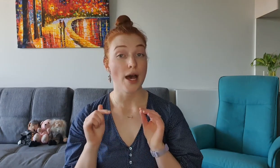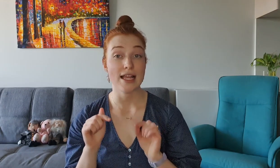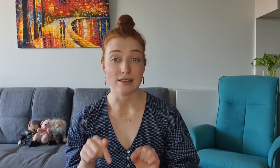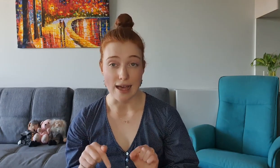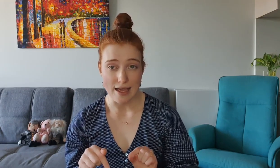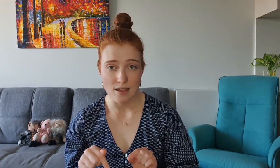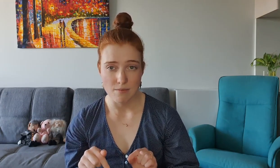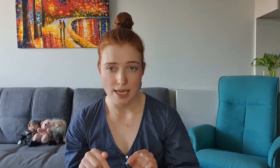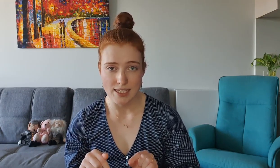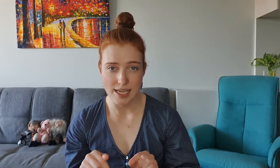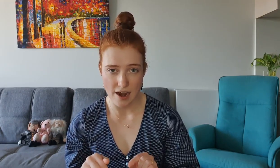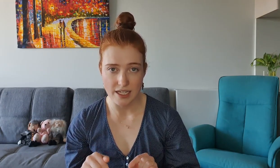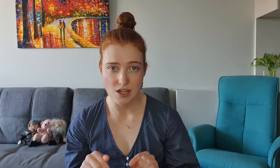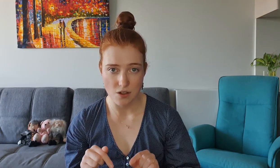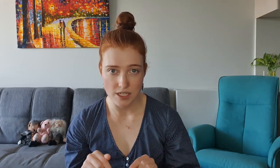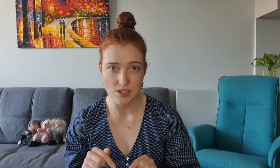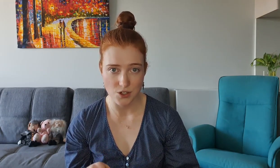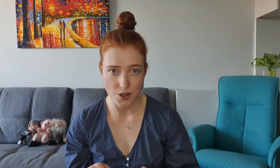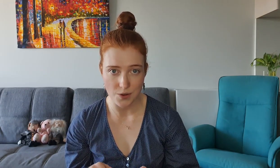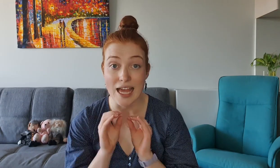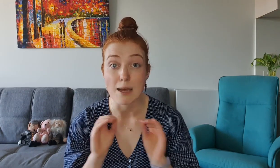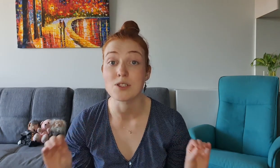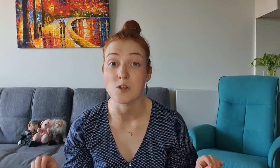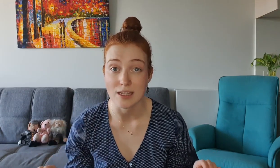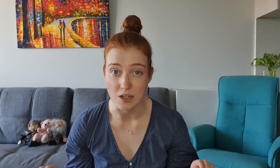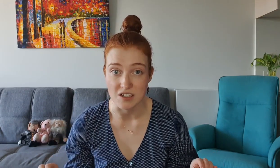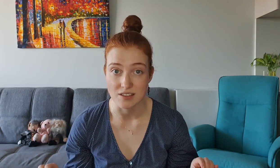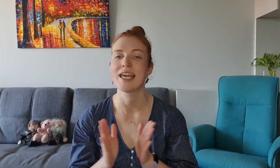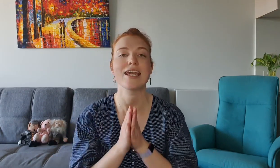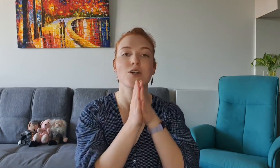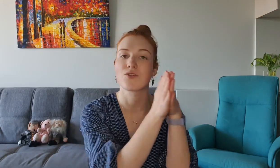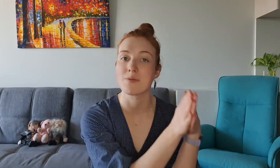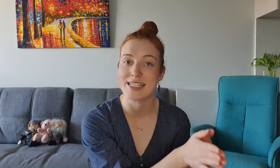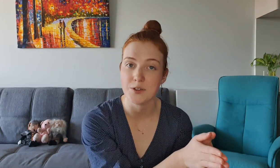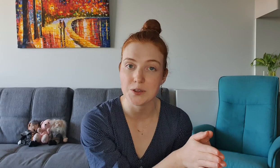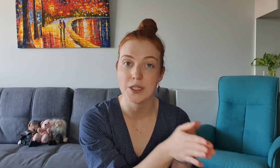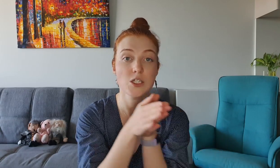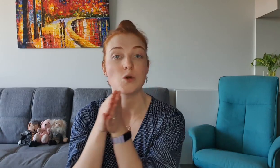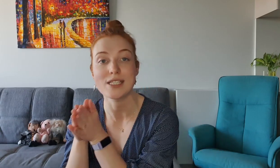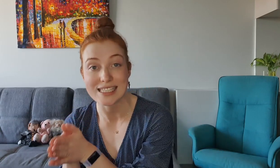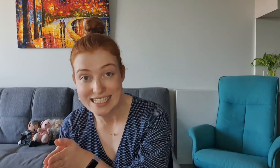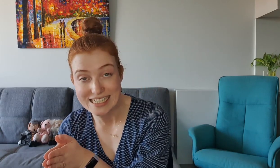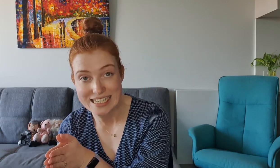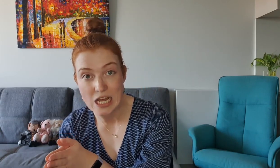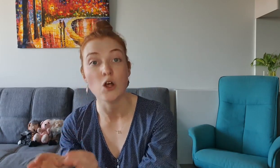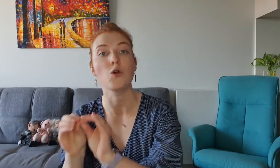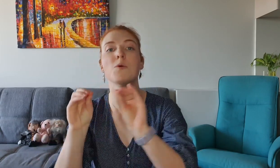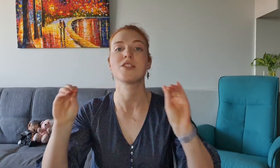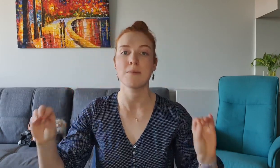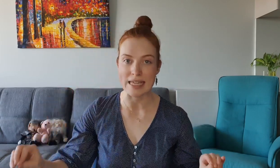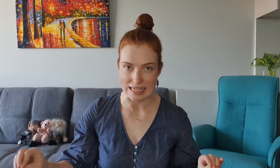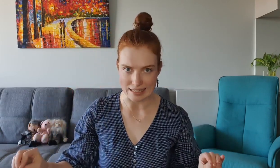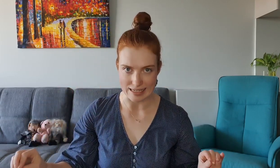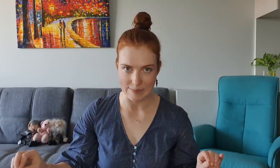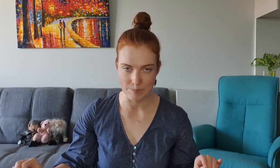Do I like Mikey's character on this show? Absolutely not. He goes from zero to sleazy almost immediately